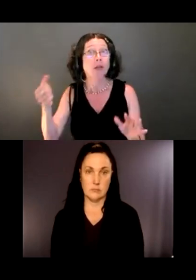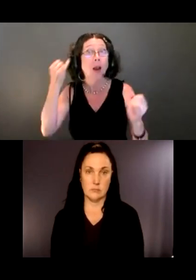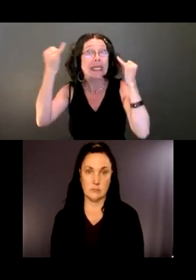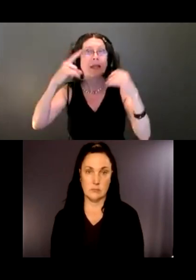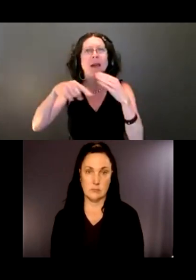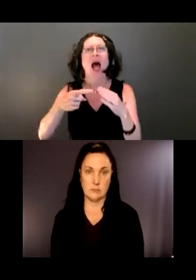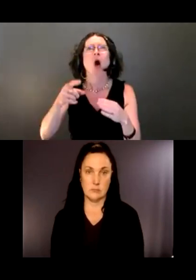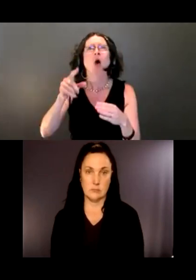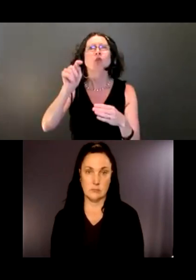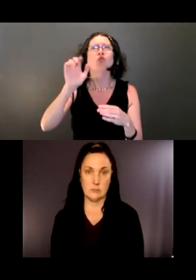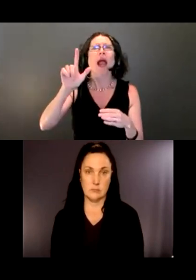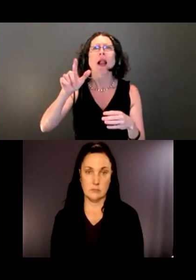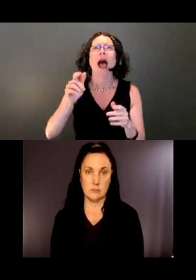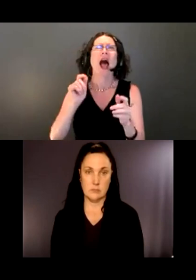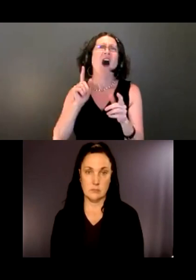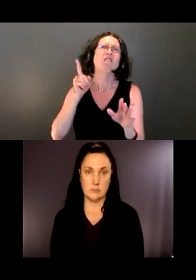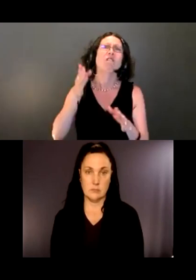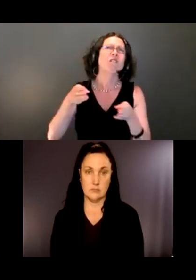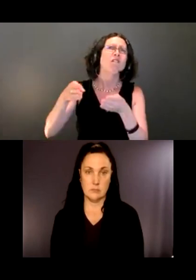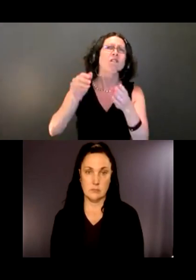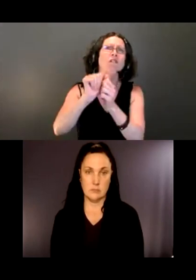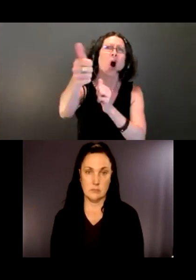As far as being super accessible and creating kind of features